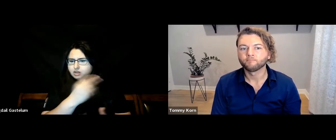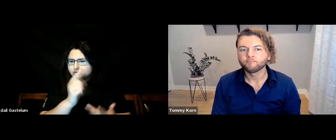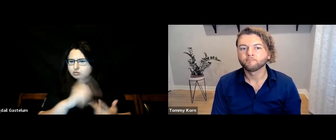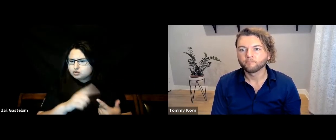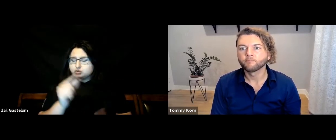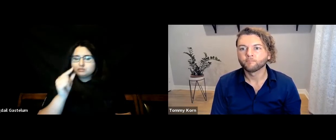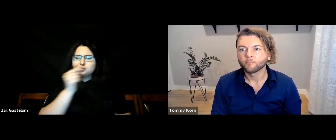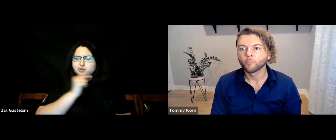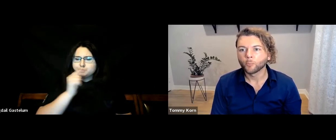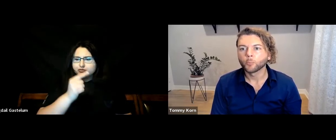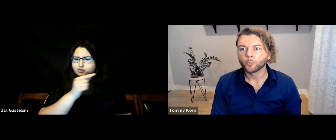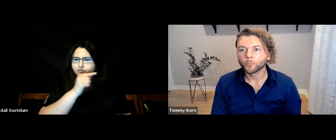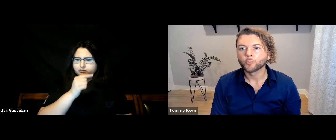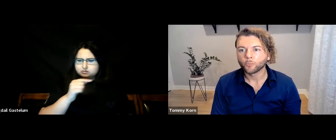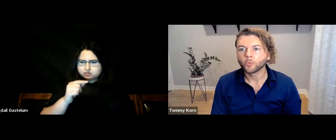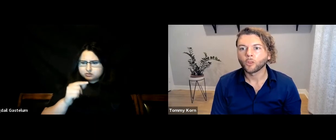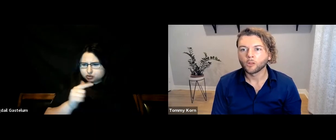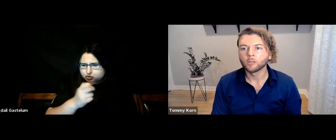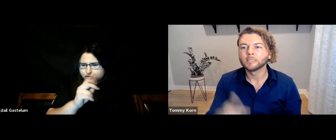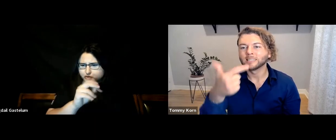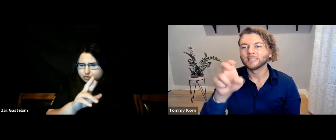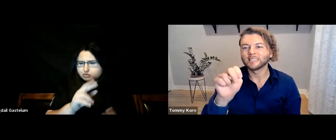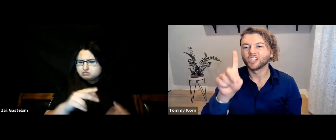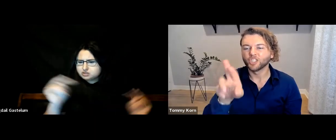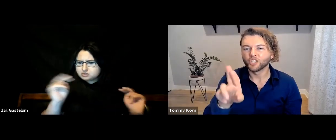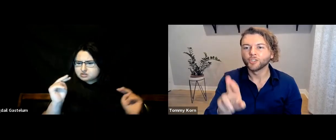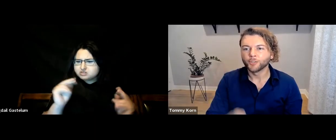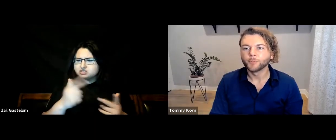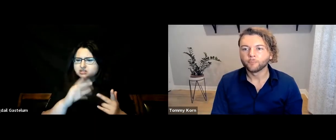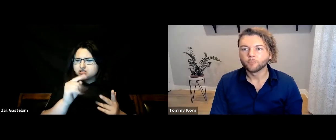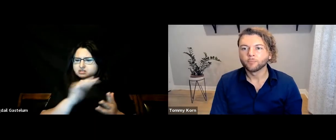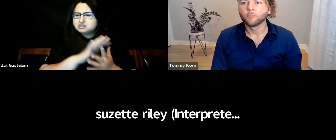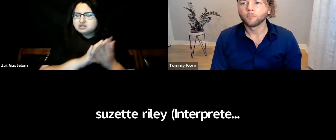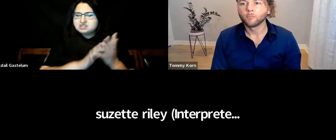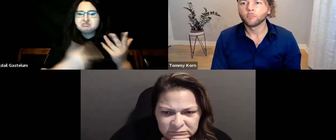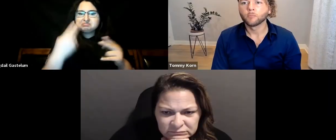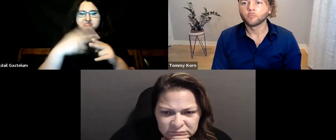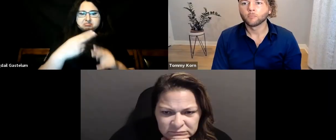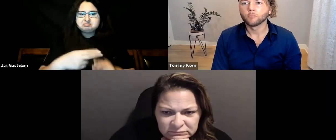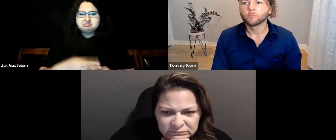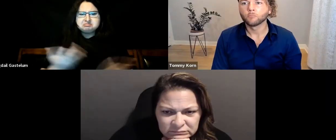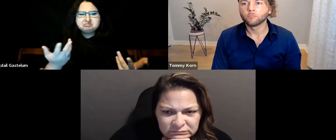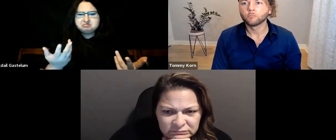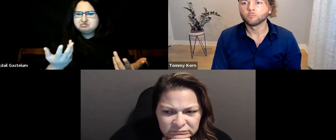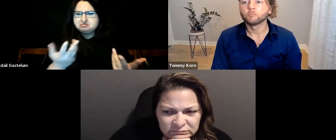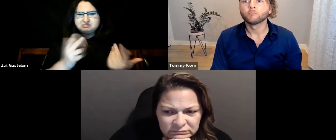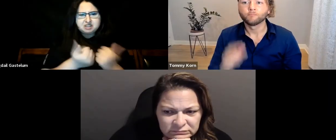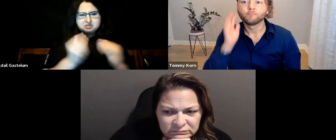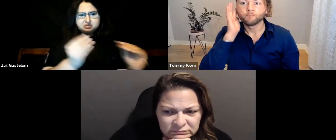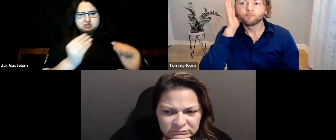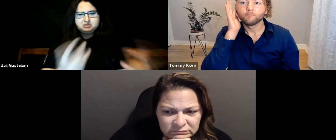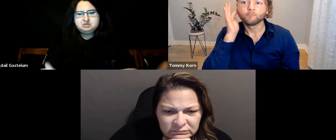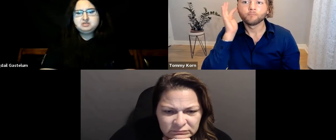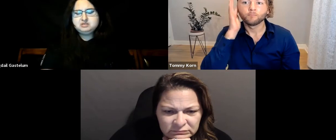and gender-neutral terms?” What is your teaching approach?